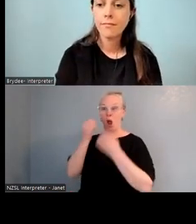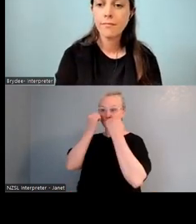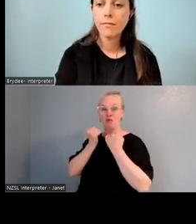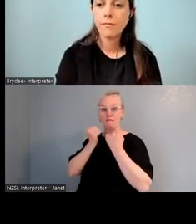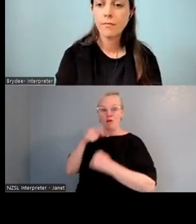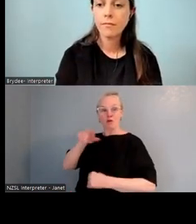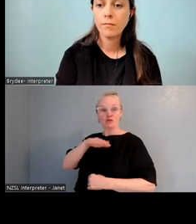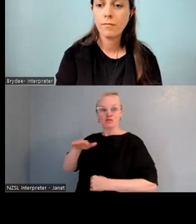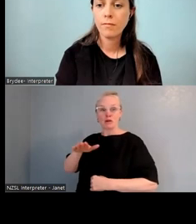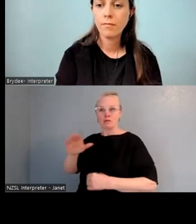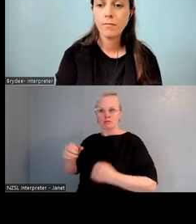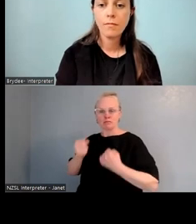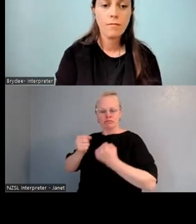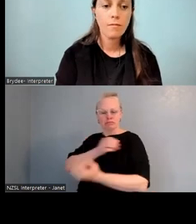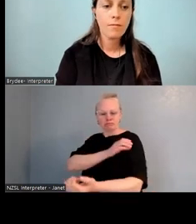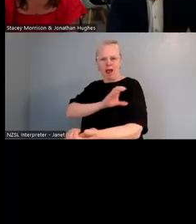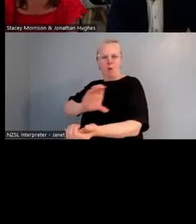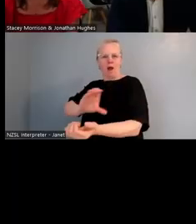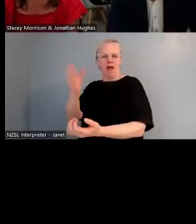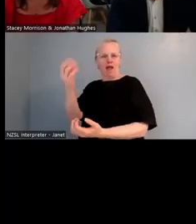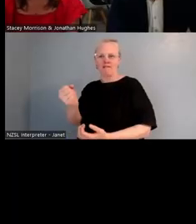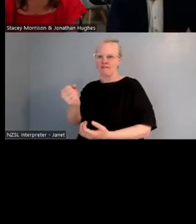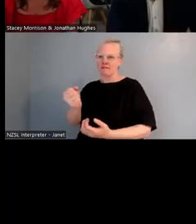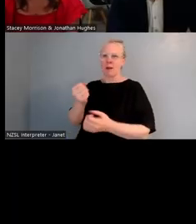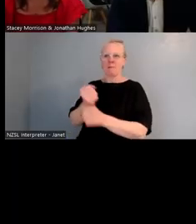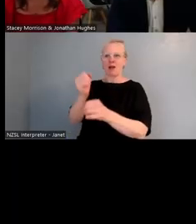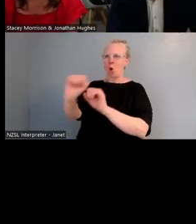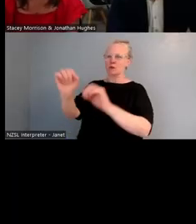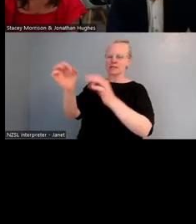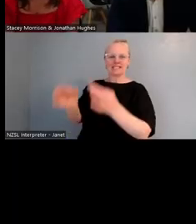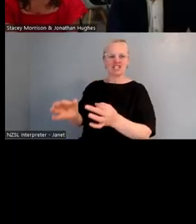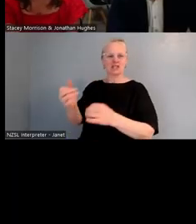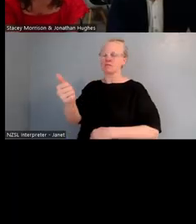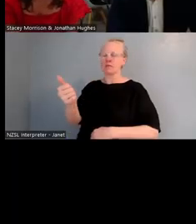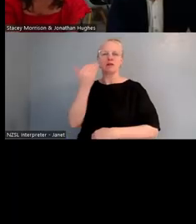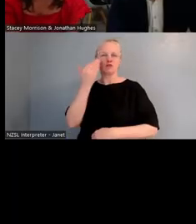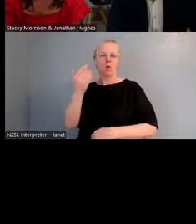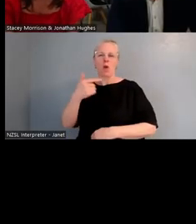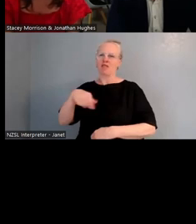and what they think is gonna work for them, and they appear to be well prepared, wherever they go.